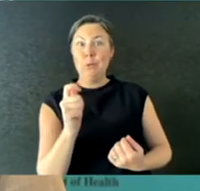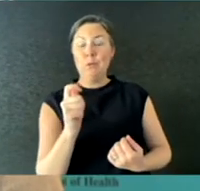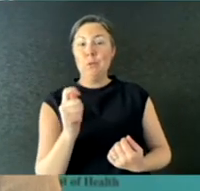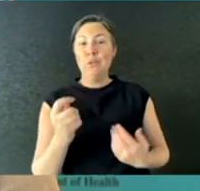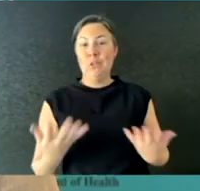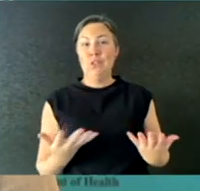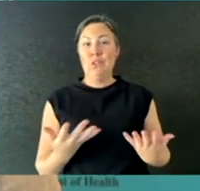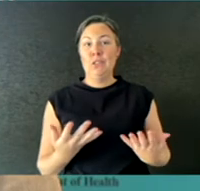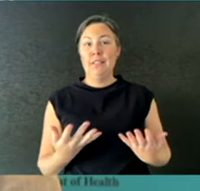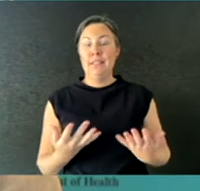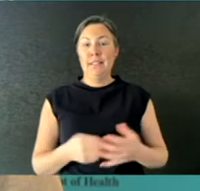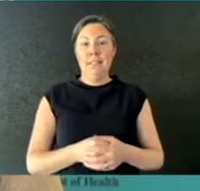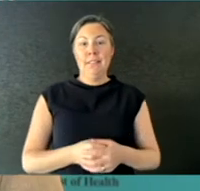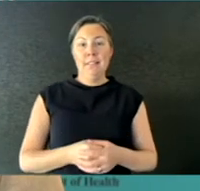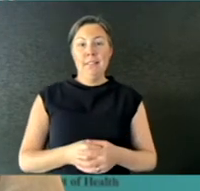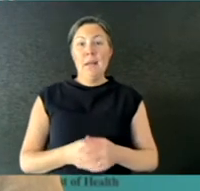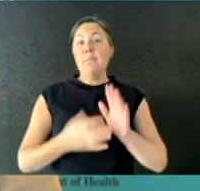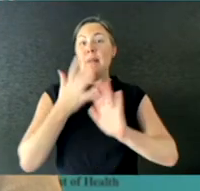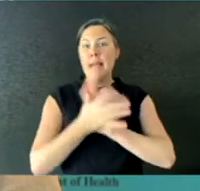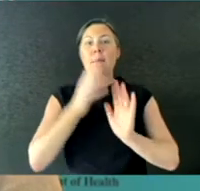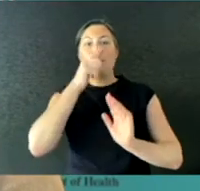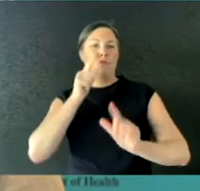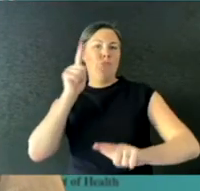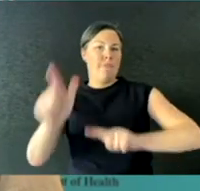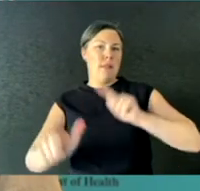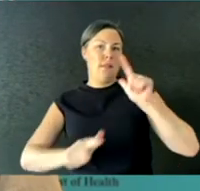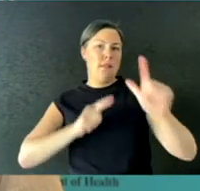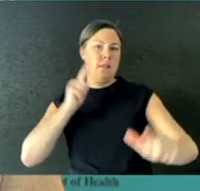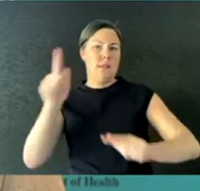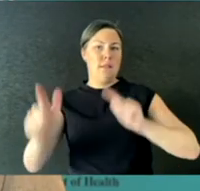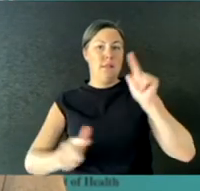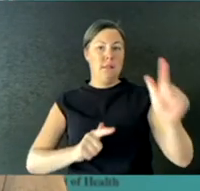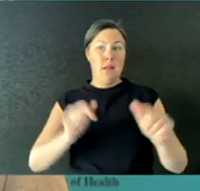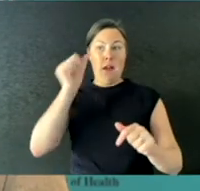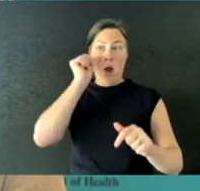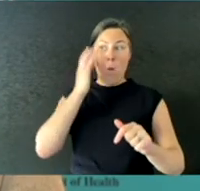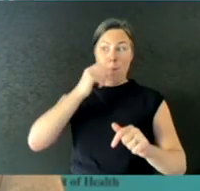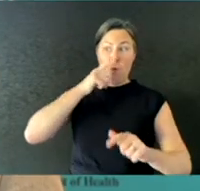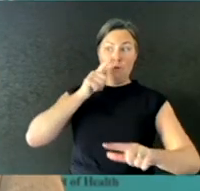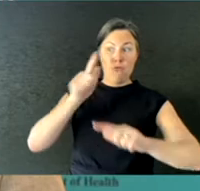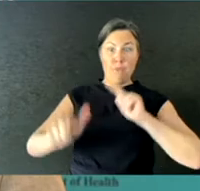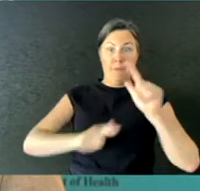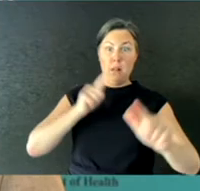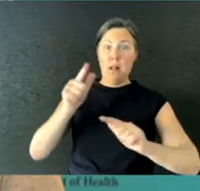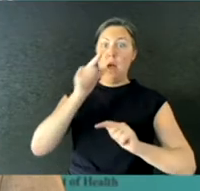that is going to mean is movement. And we know where there is movement, there is potential movement of COVID-19.